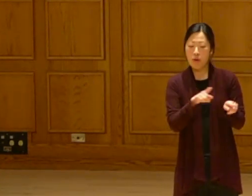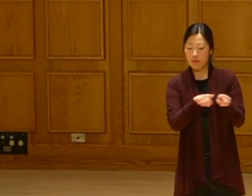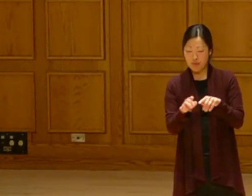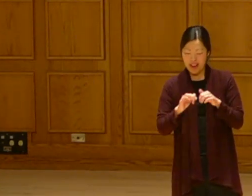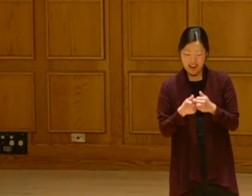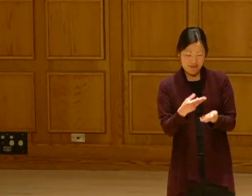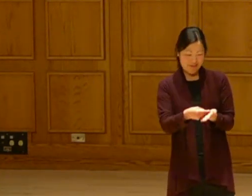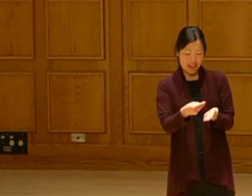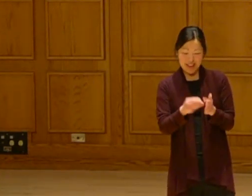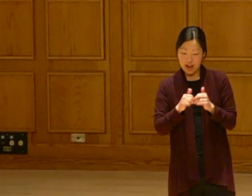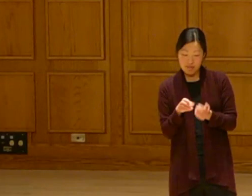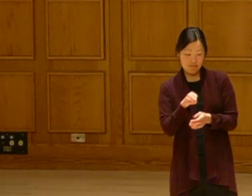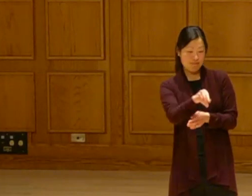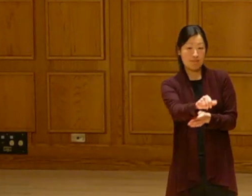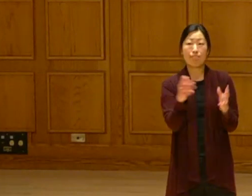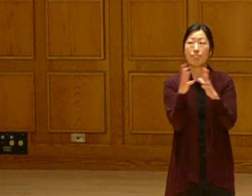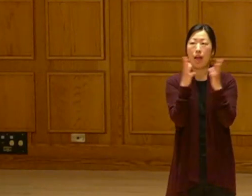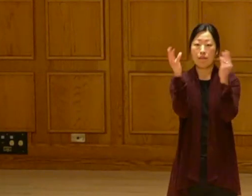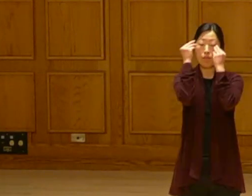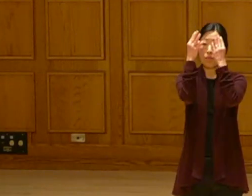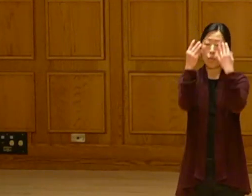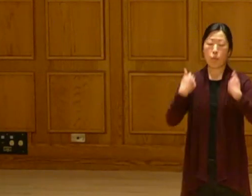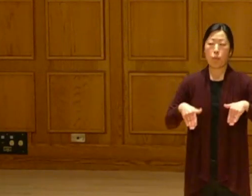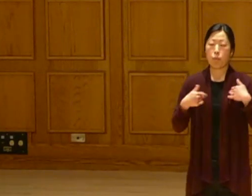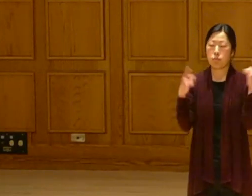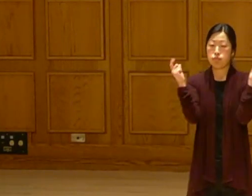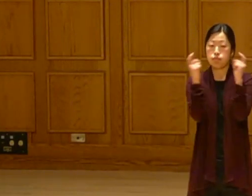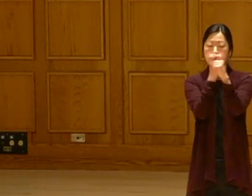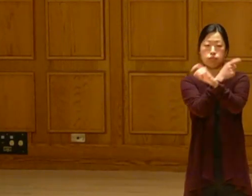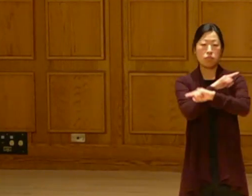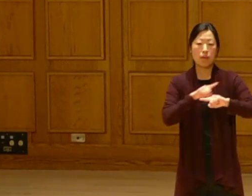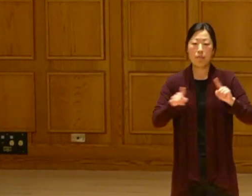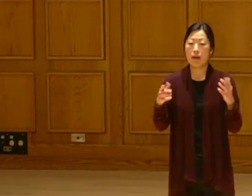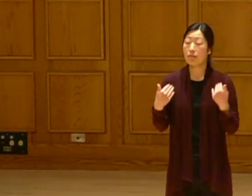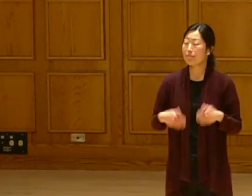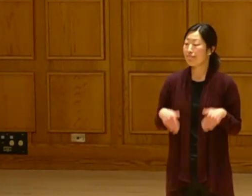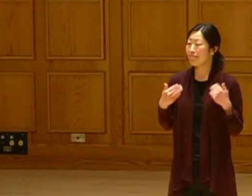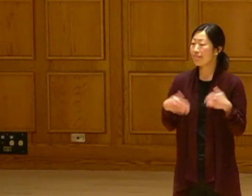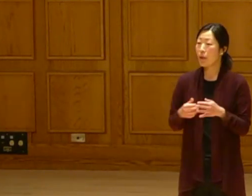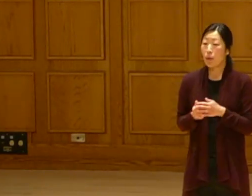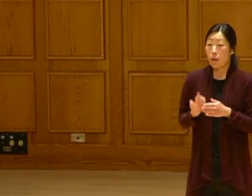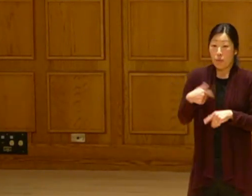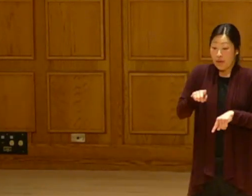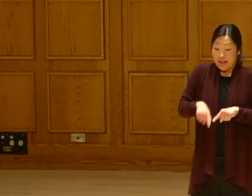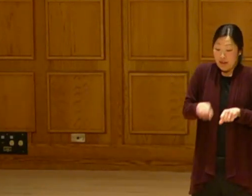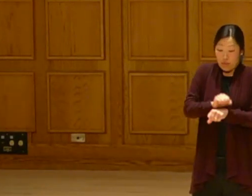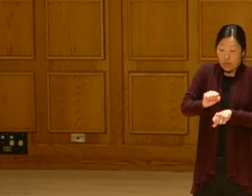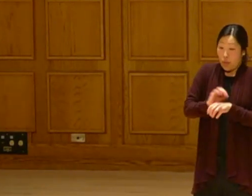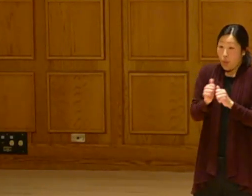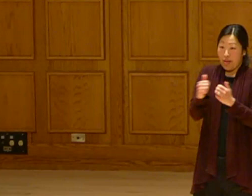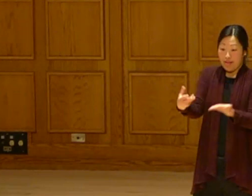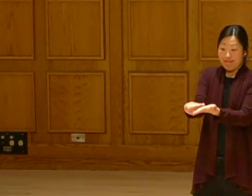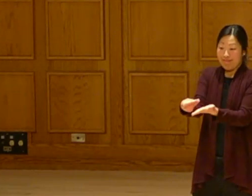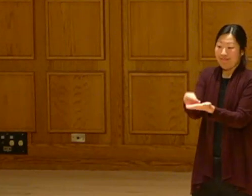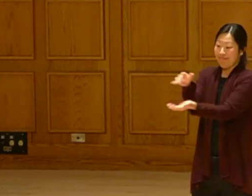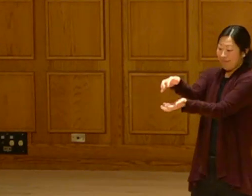Not to get into how do we finance this? I know it is a lot.